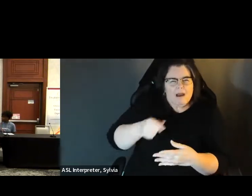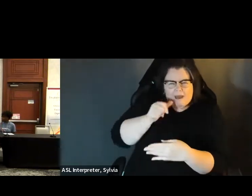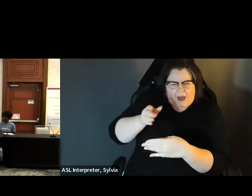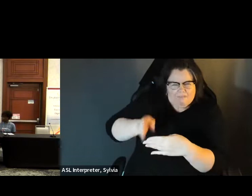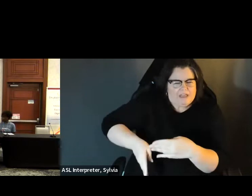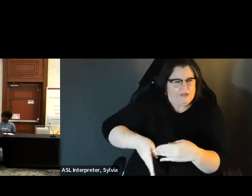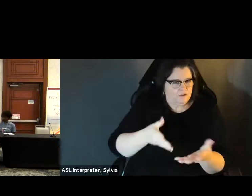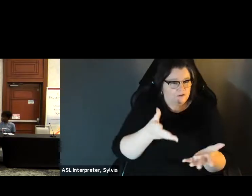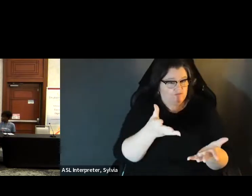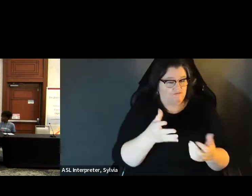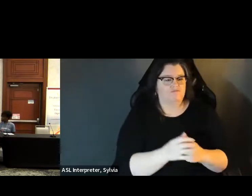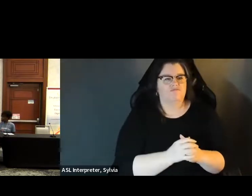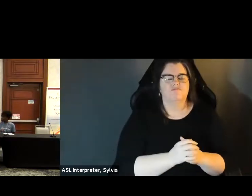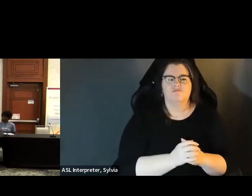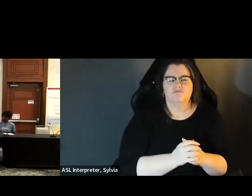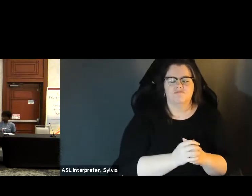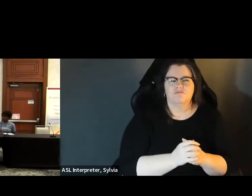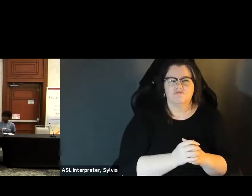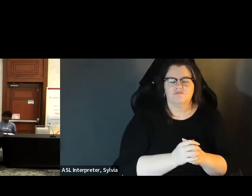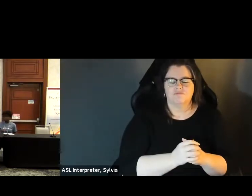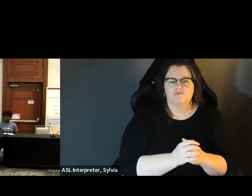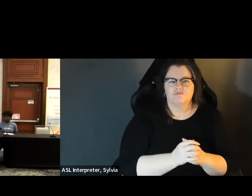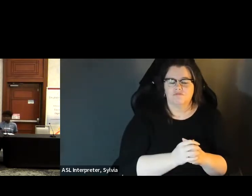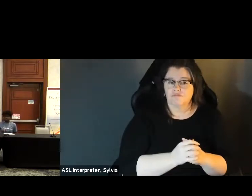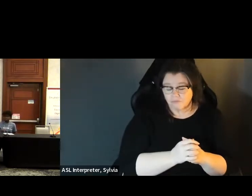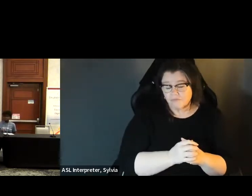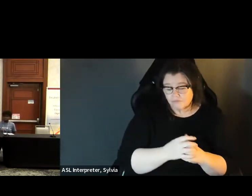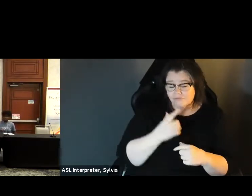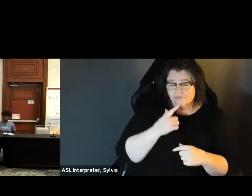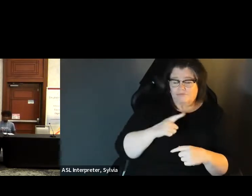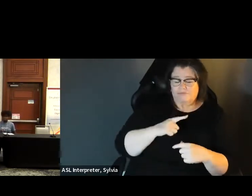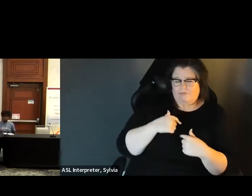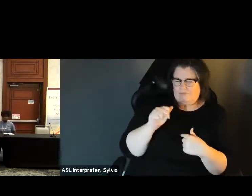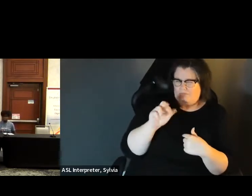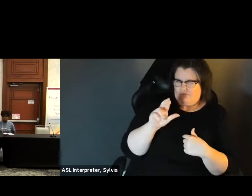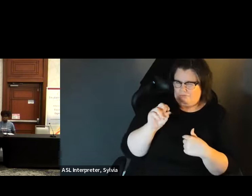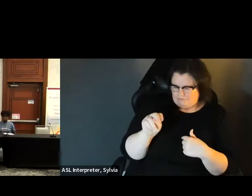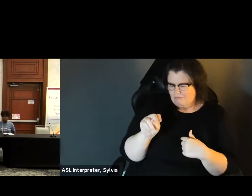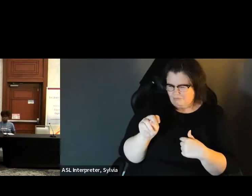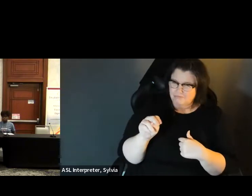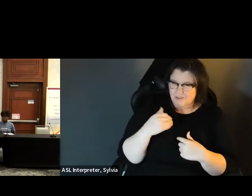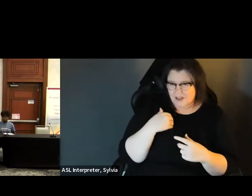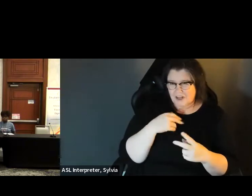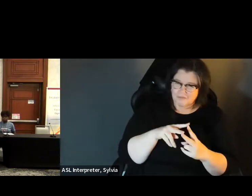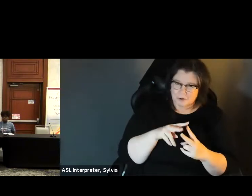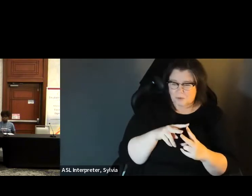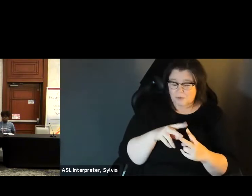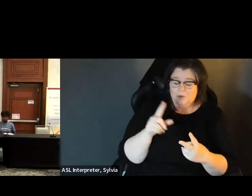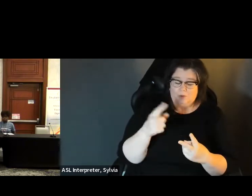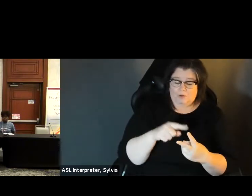it comes to accessible And the question is, what would you consider the work undone when it comes to accessible goal? goals? Yeah, this is Aaron. I think there's a couple of things, and I'll just mention them.